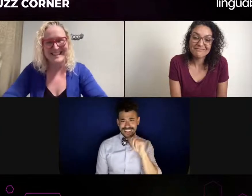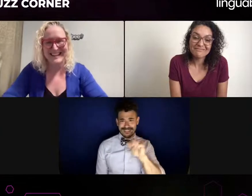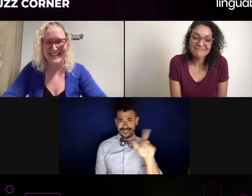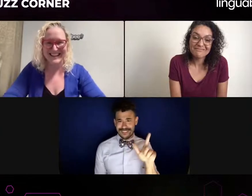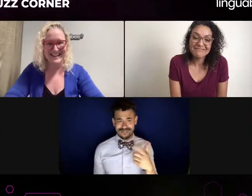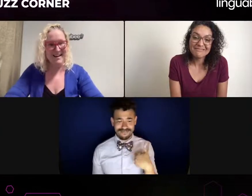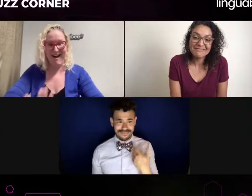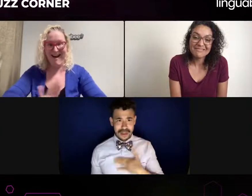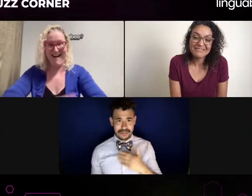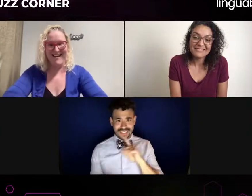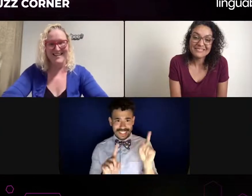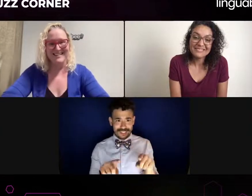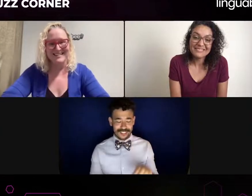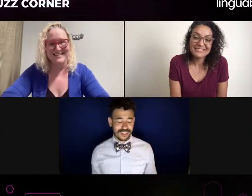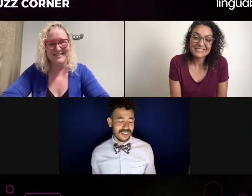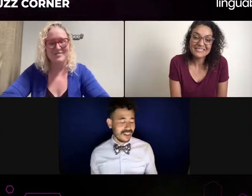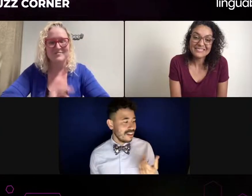What is that perfect world based on,